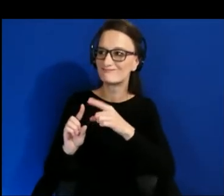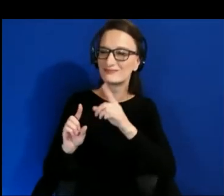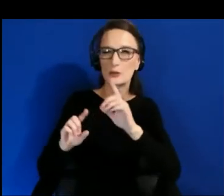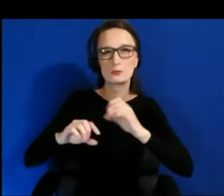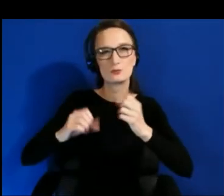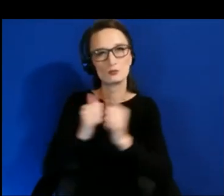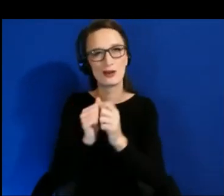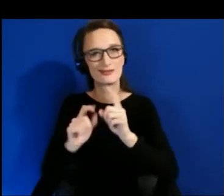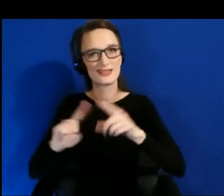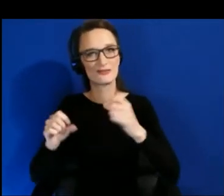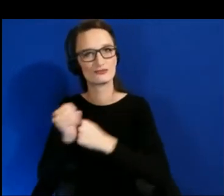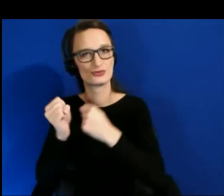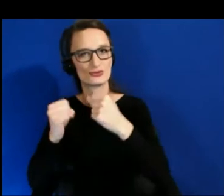in the world wide web.